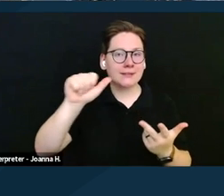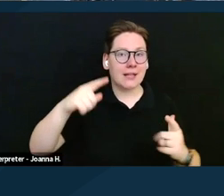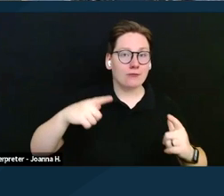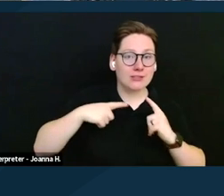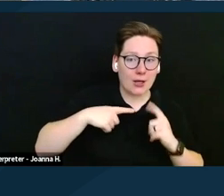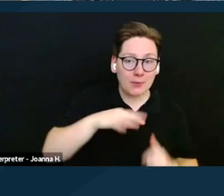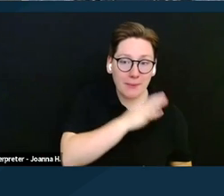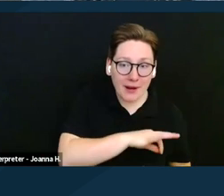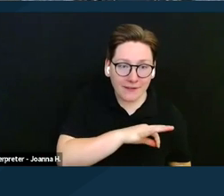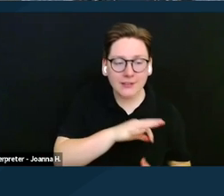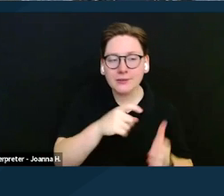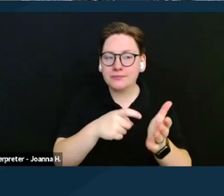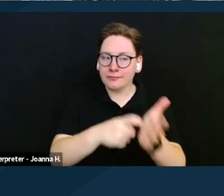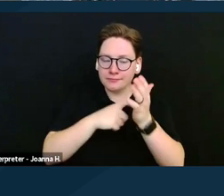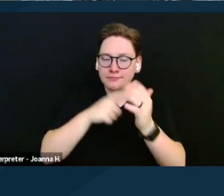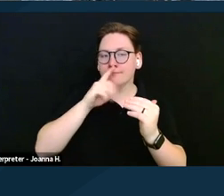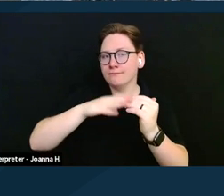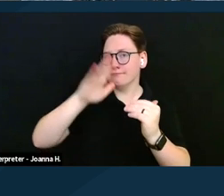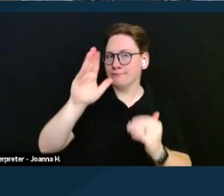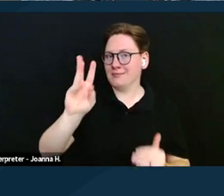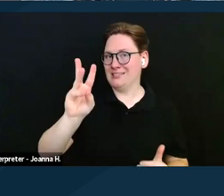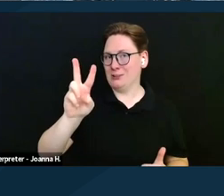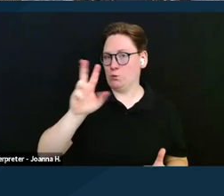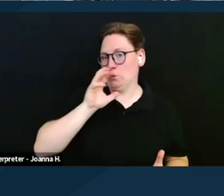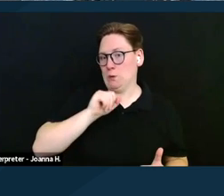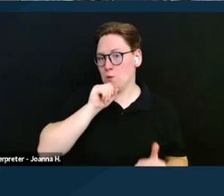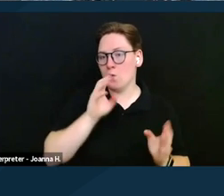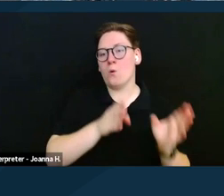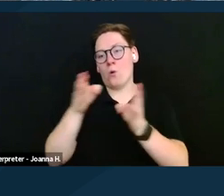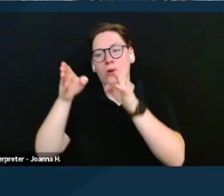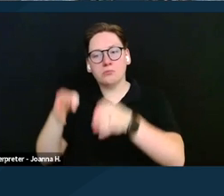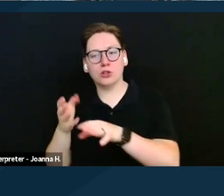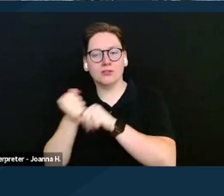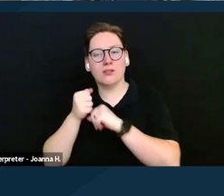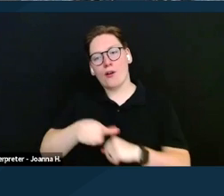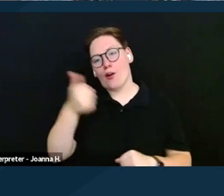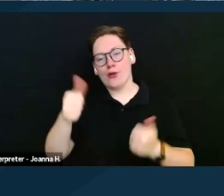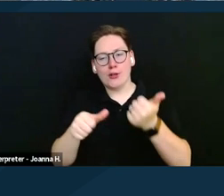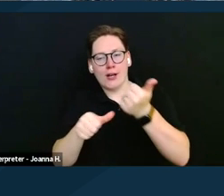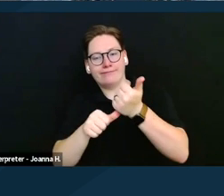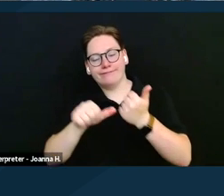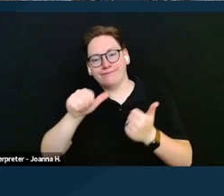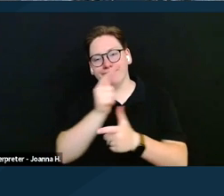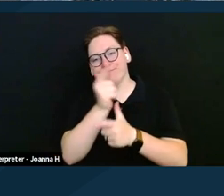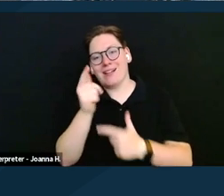which require to be at least 62, or a person receiving another secondary Title II benefit.